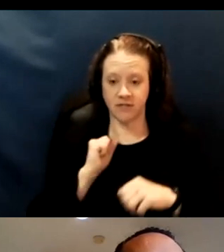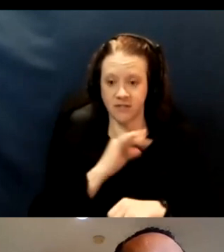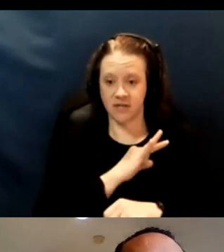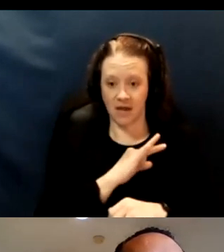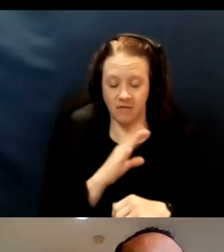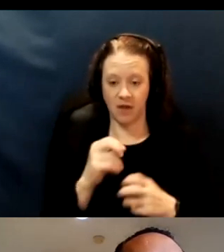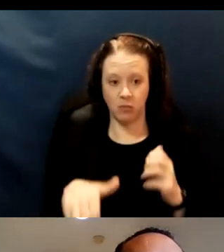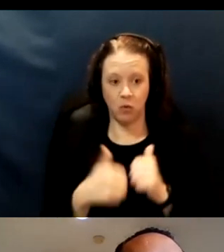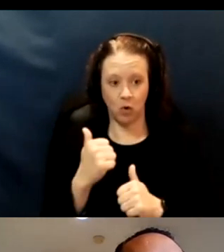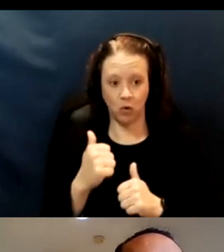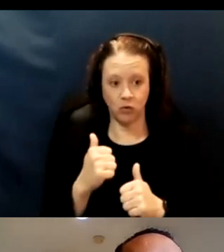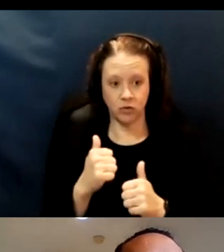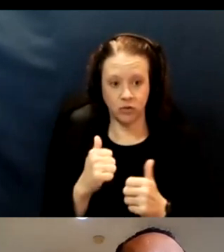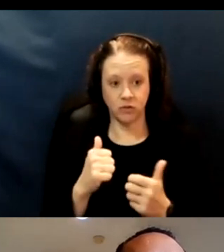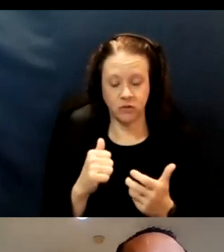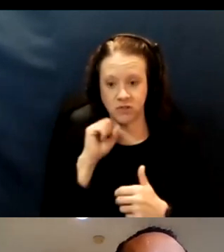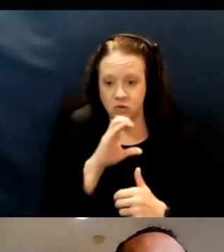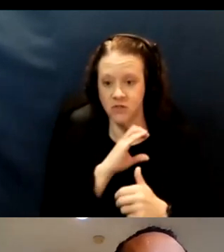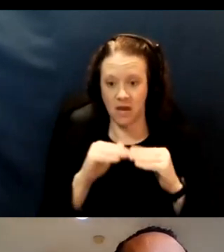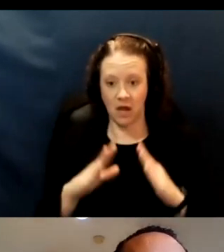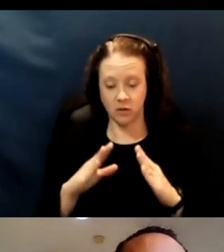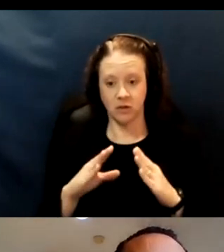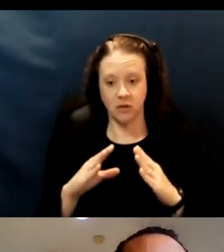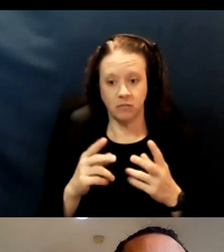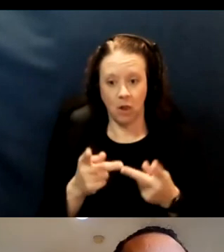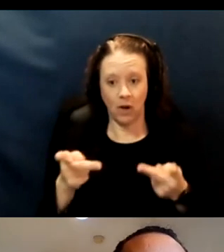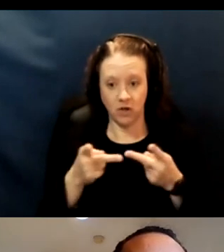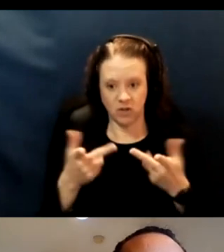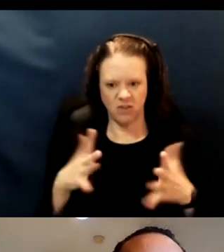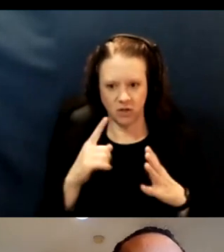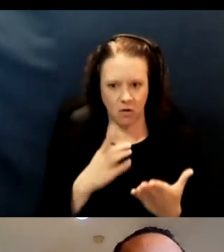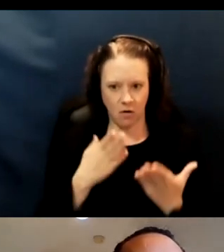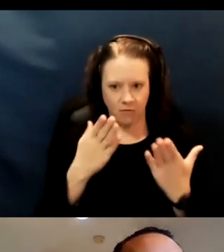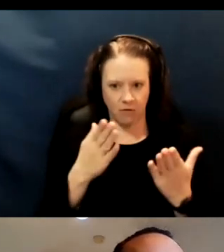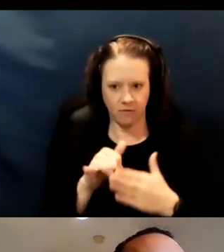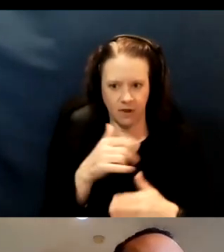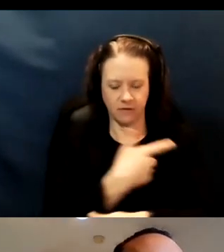have been offered the vaccine. Efforts are underway to vaccinate patients at dialysis centers.